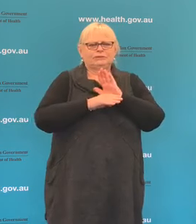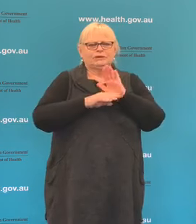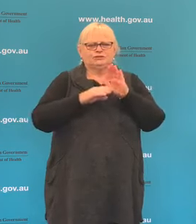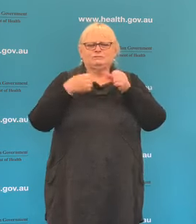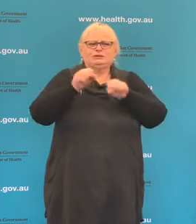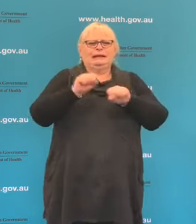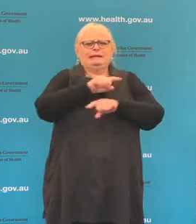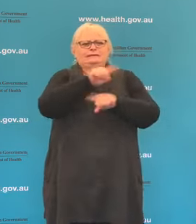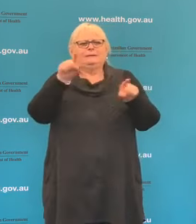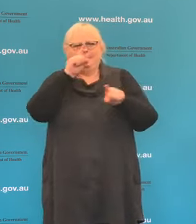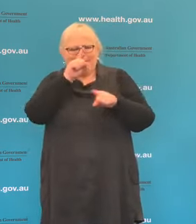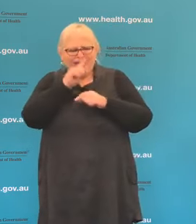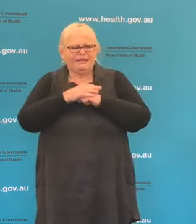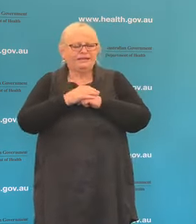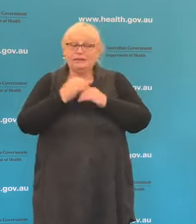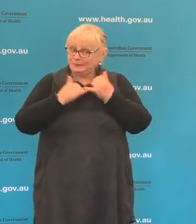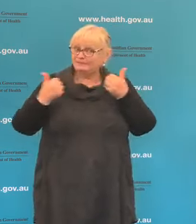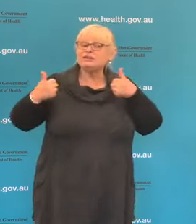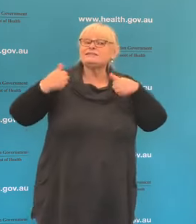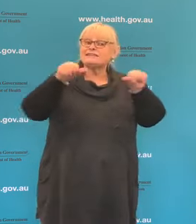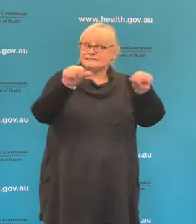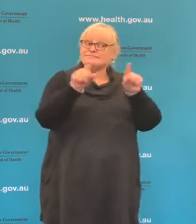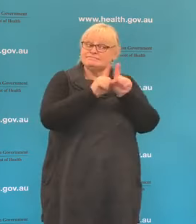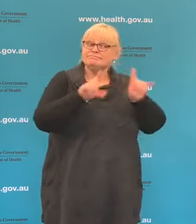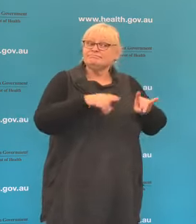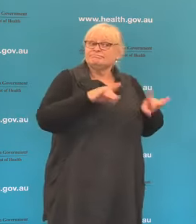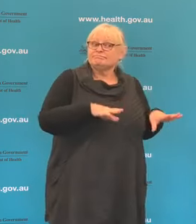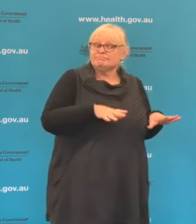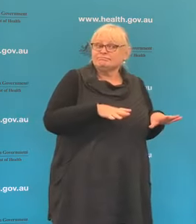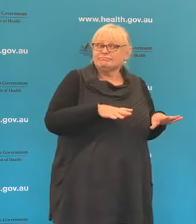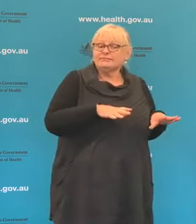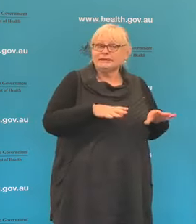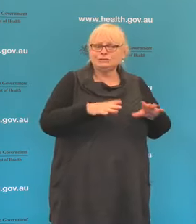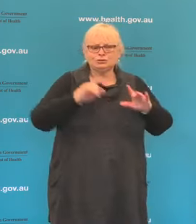and have been very successful like Australia in reducing community